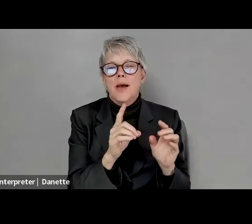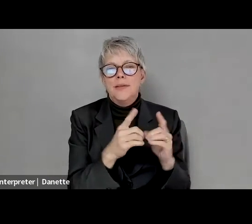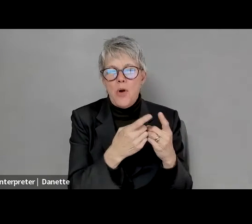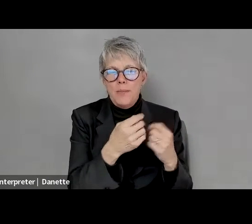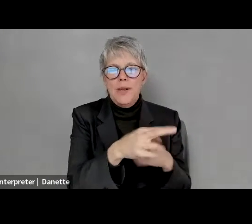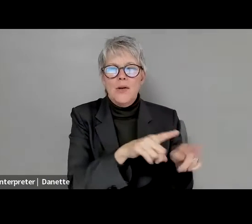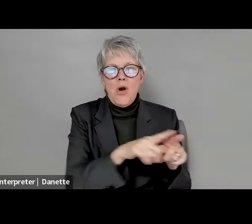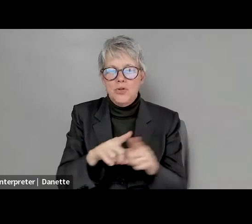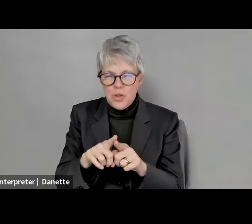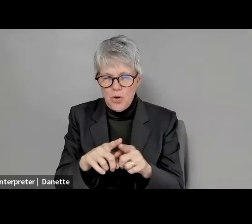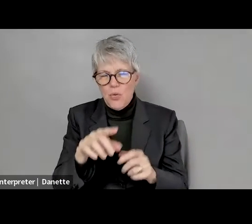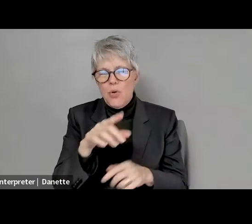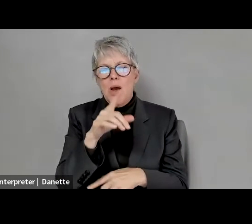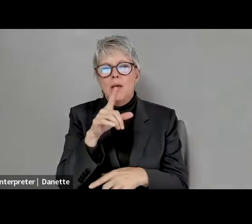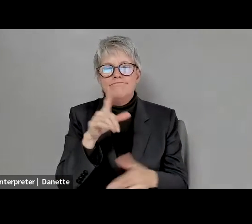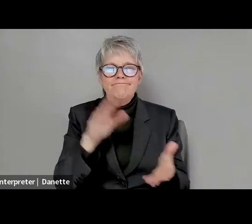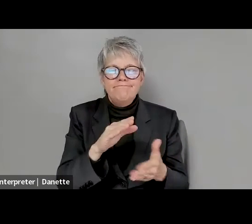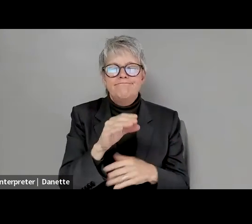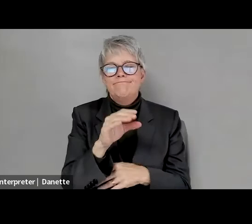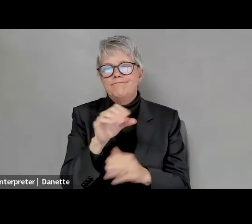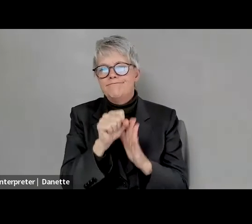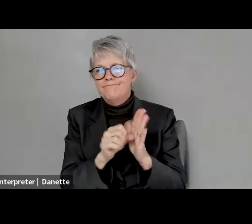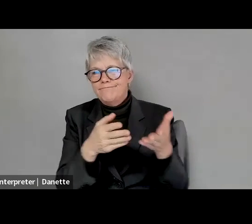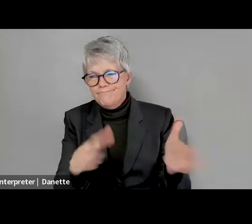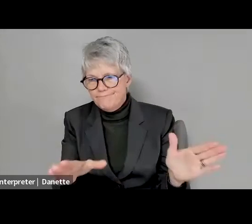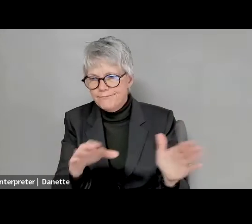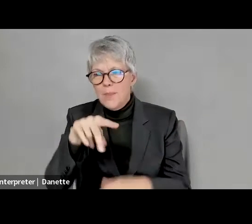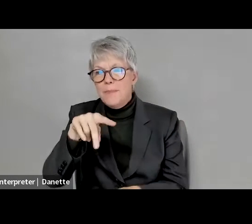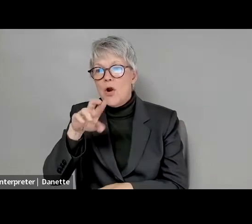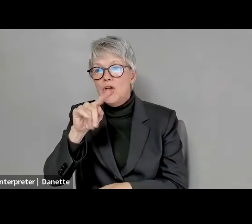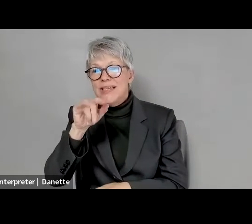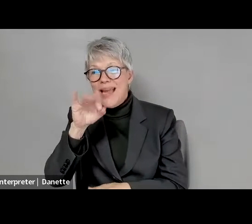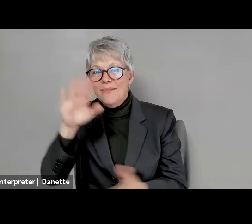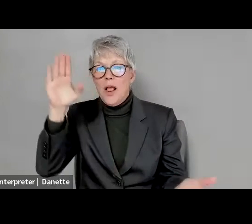Kelly Crosbie: We want fewer people waiting in state facilities to be discharged to the community. So some of those things